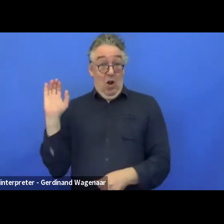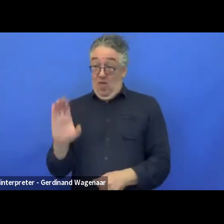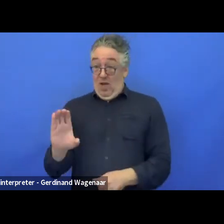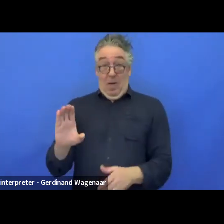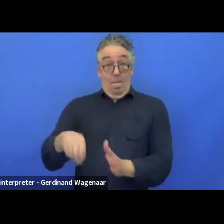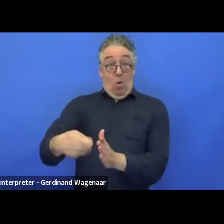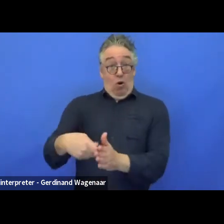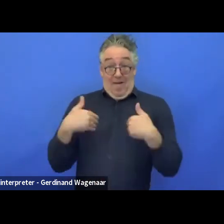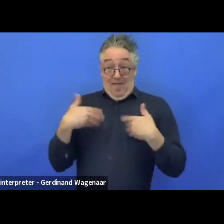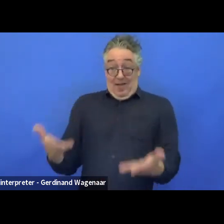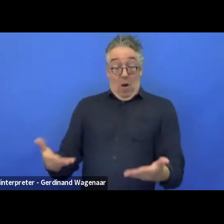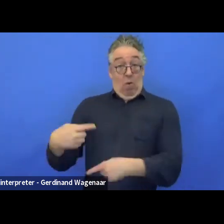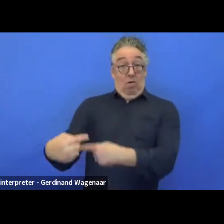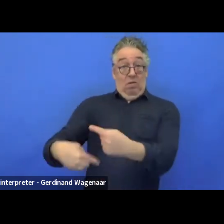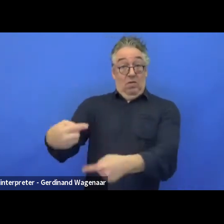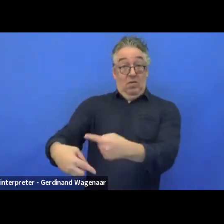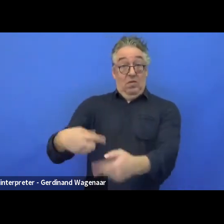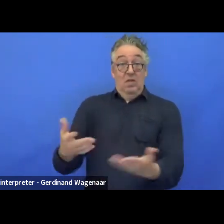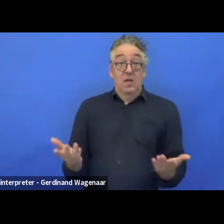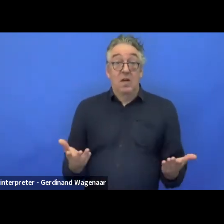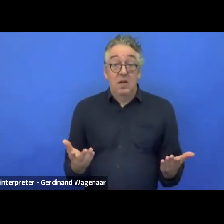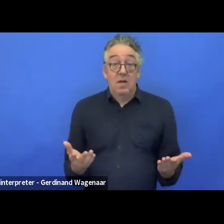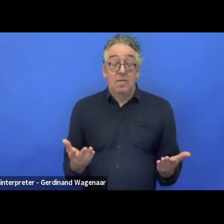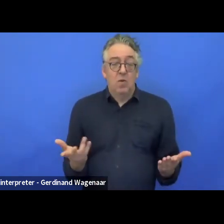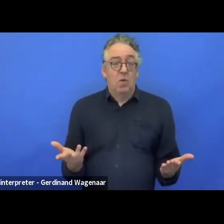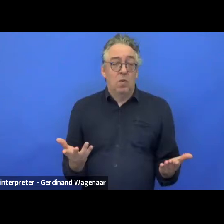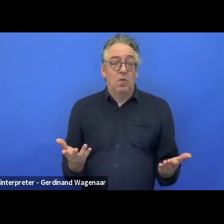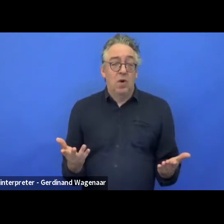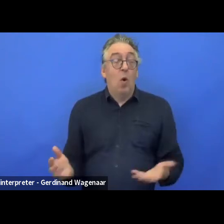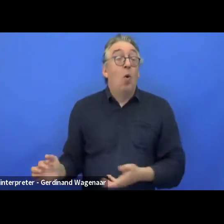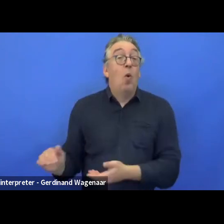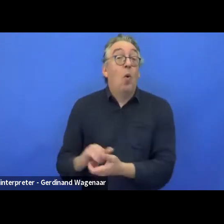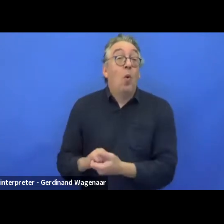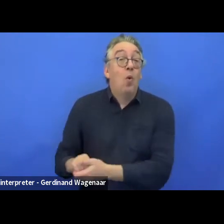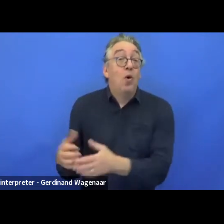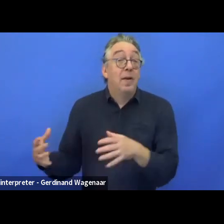But it is the responsibility of the organisations in this research